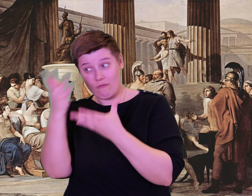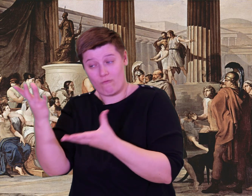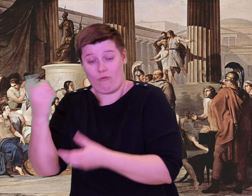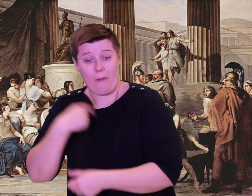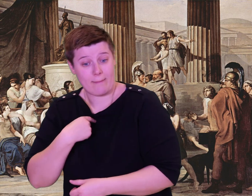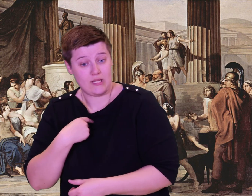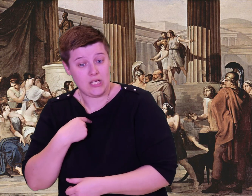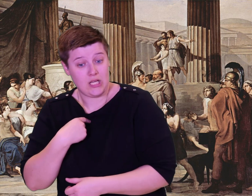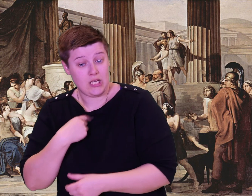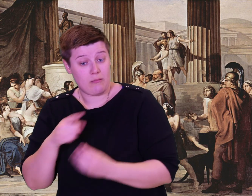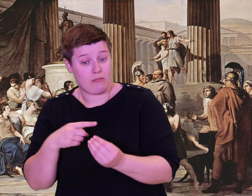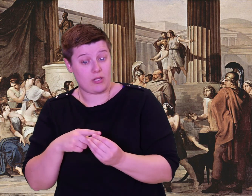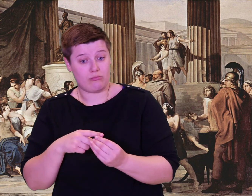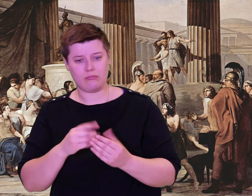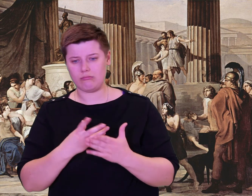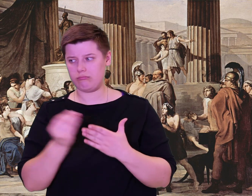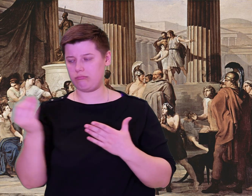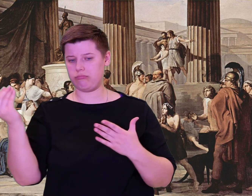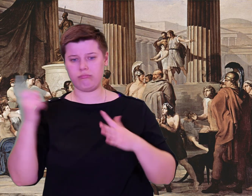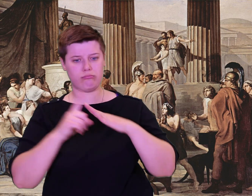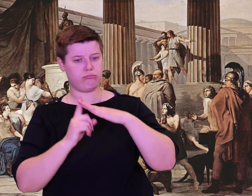go and scout.